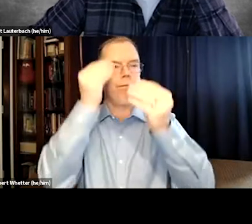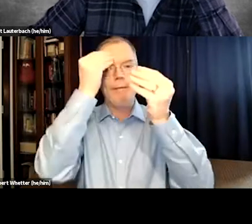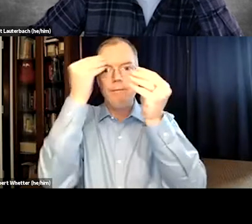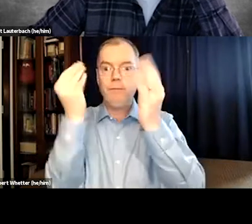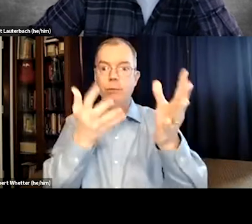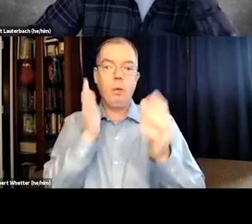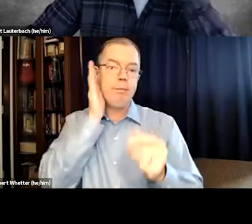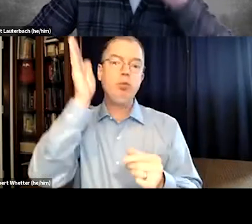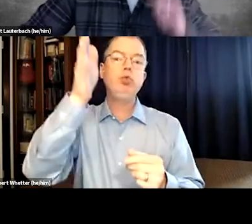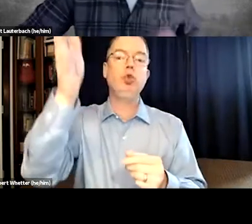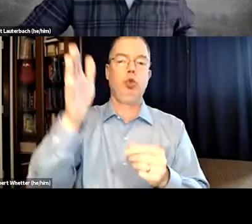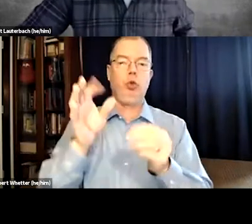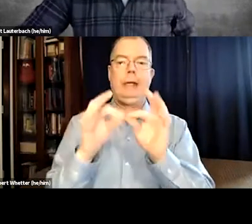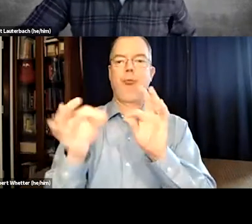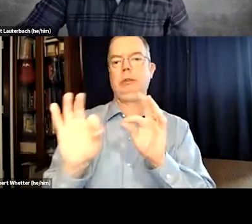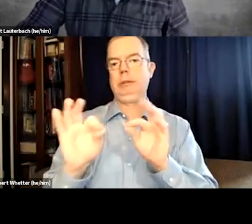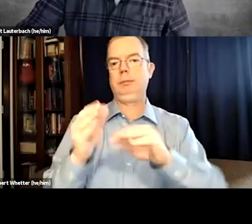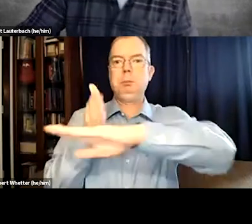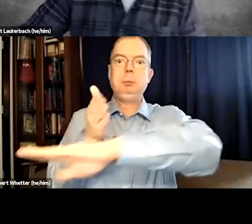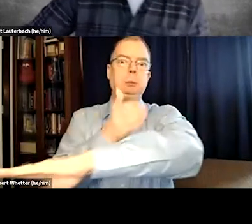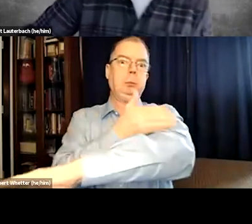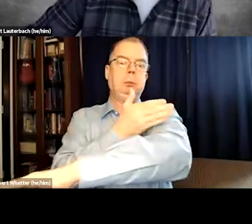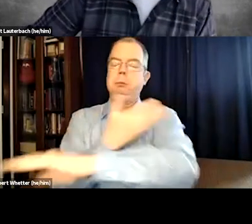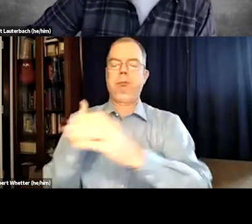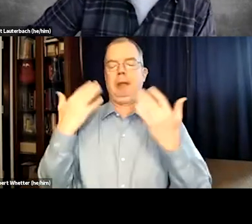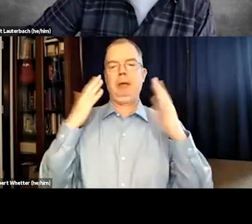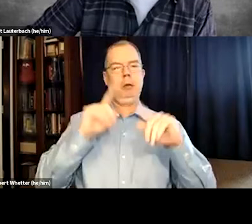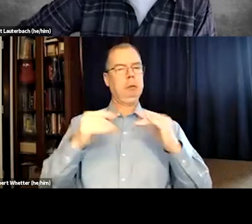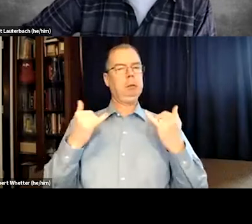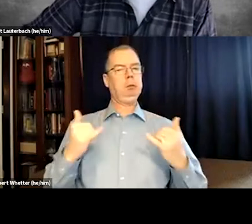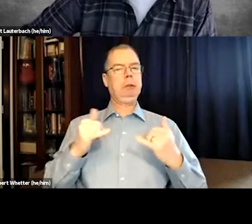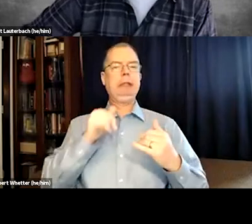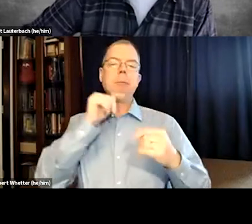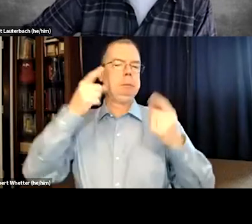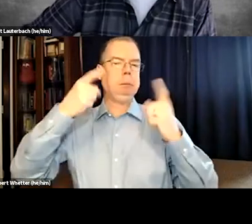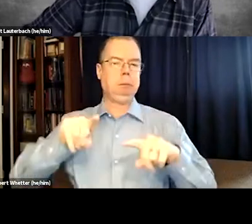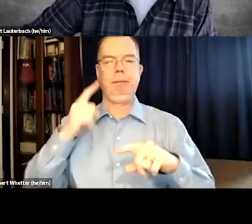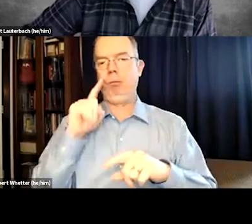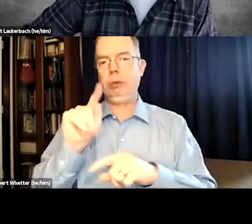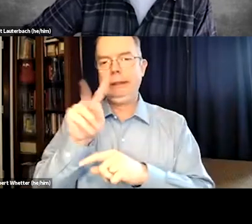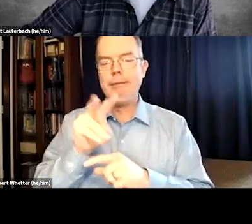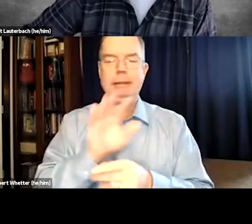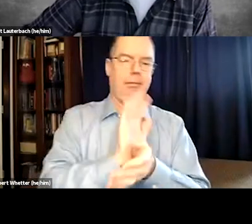because I think that may inform future captioning processes and them improving.